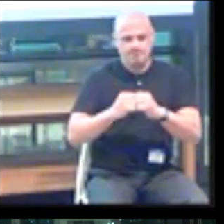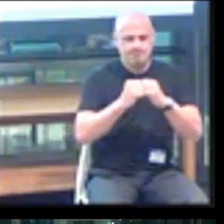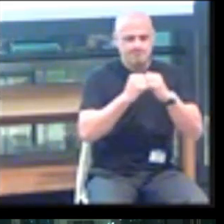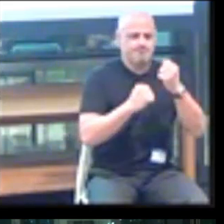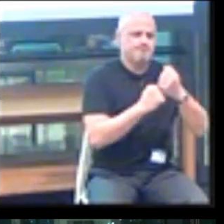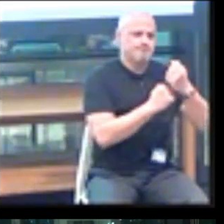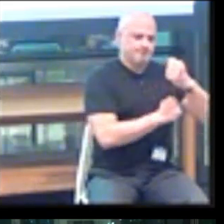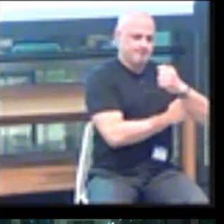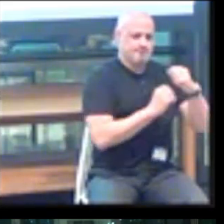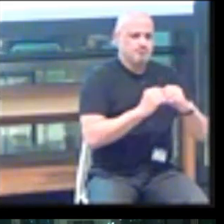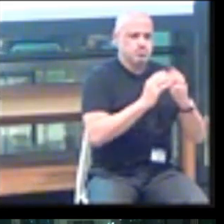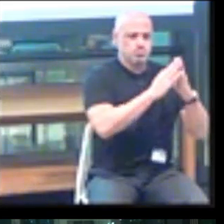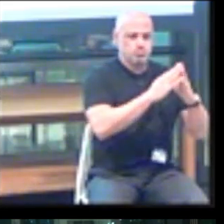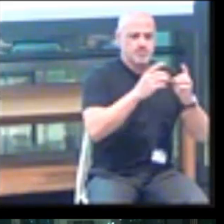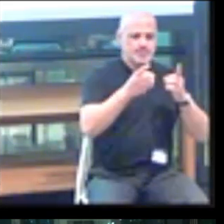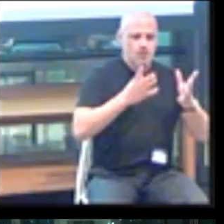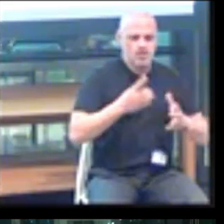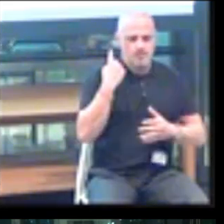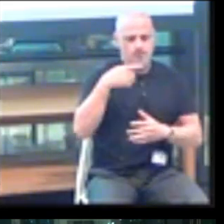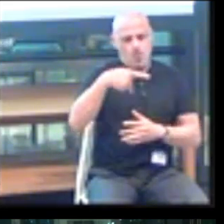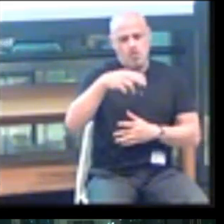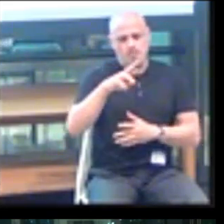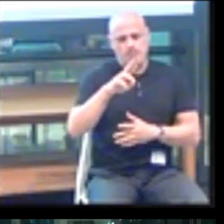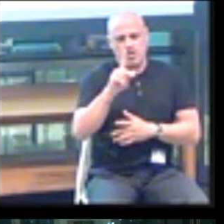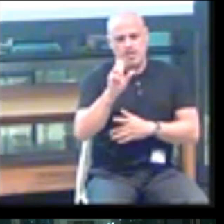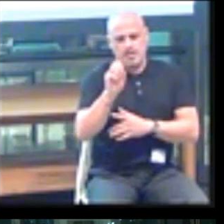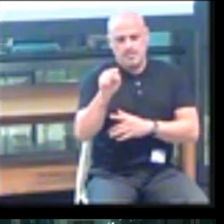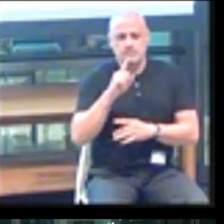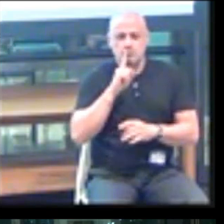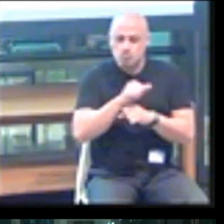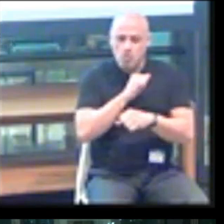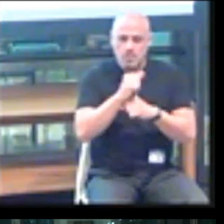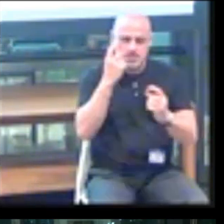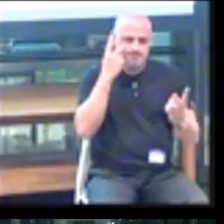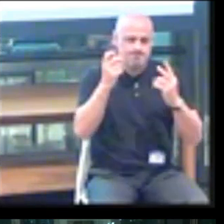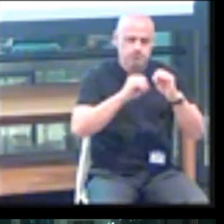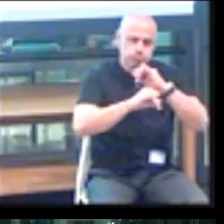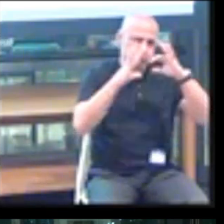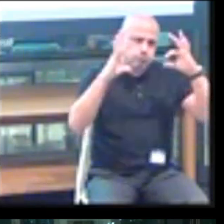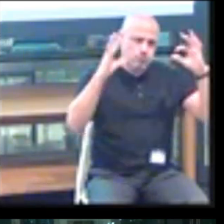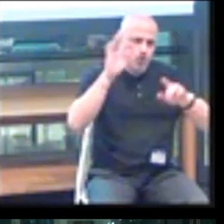He was truly a visionary for his time.